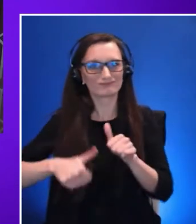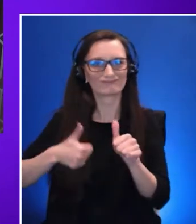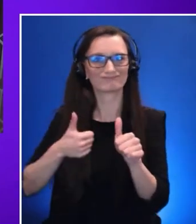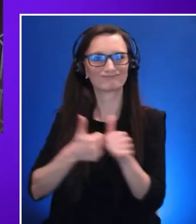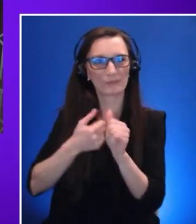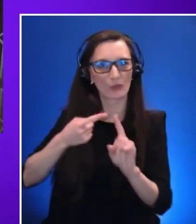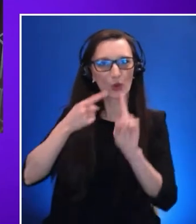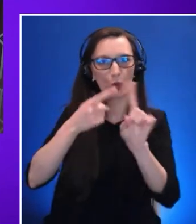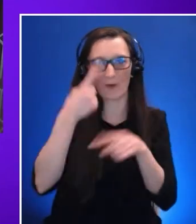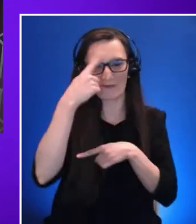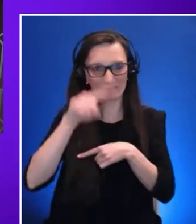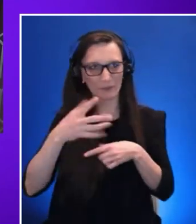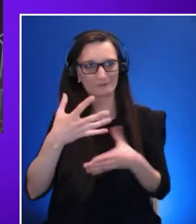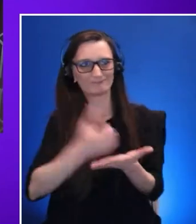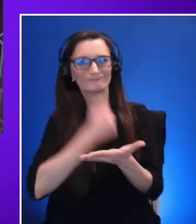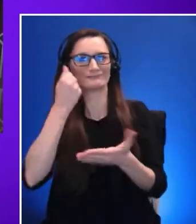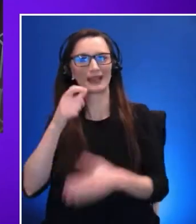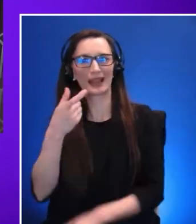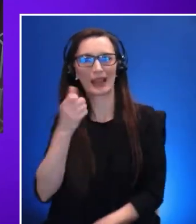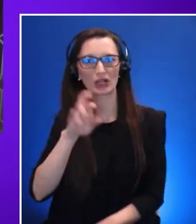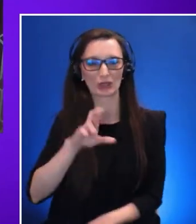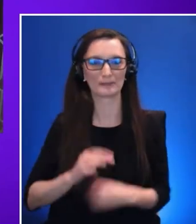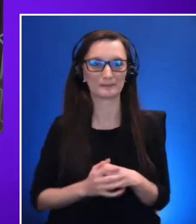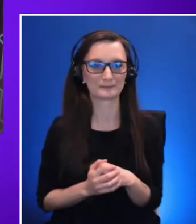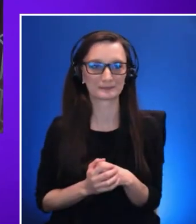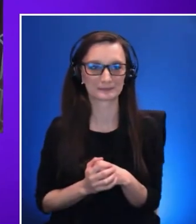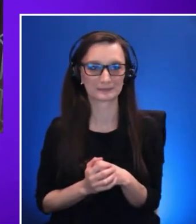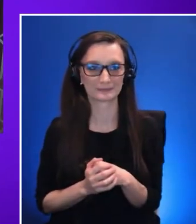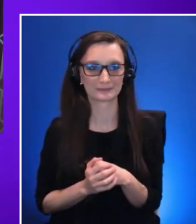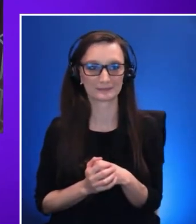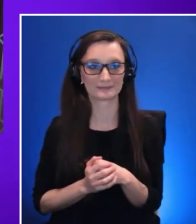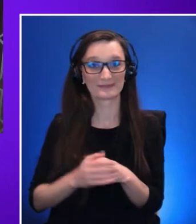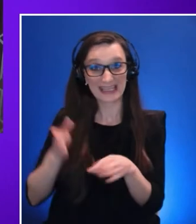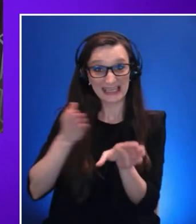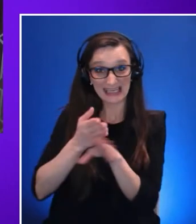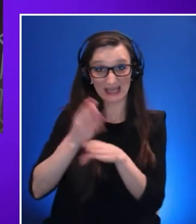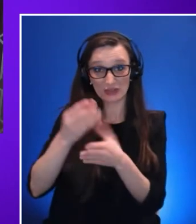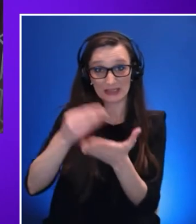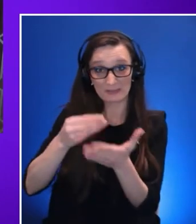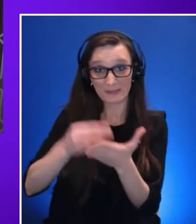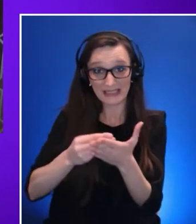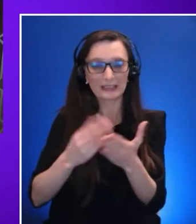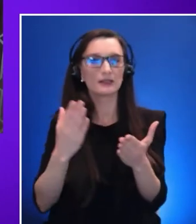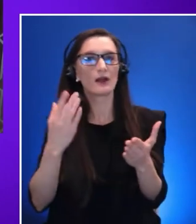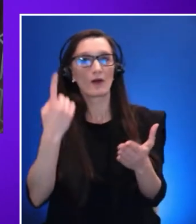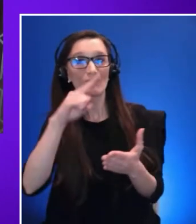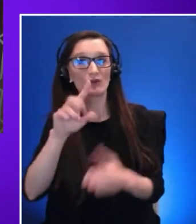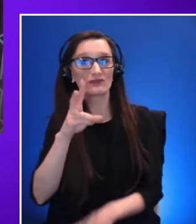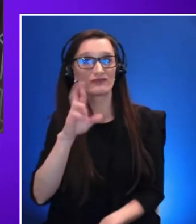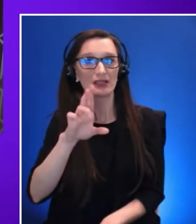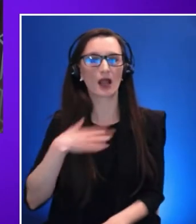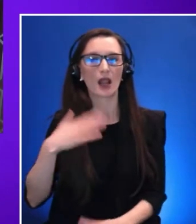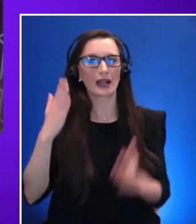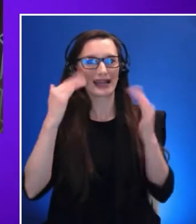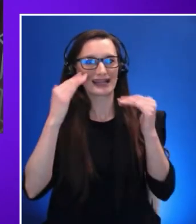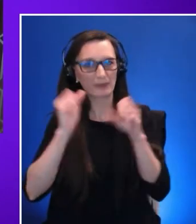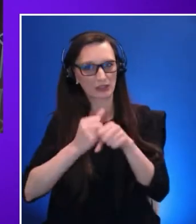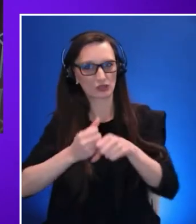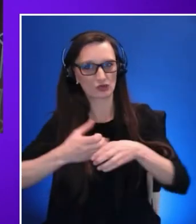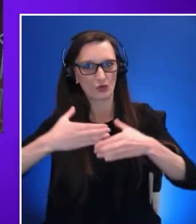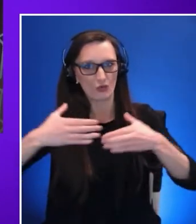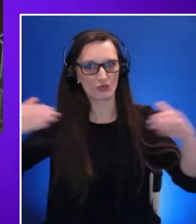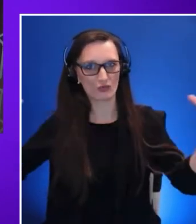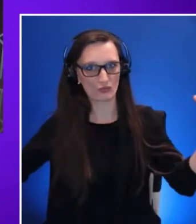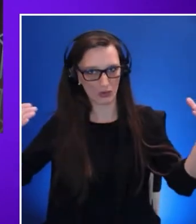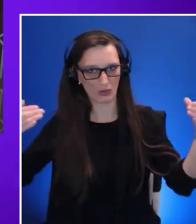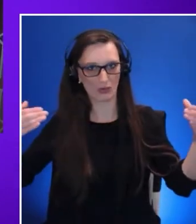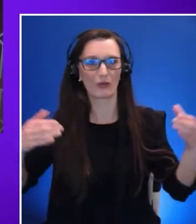and VR was expected to grow 134 between 2018 and next year by next year it's expected that 35 of